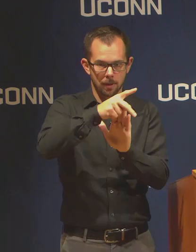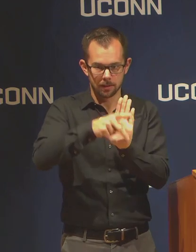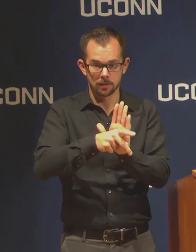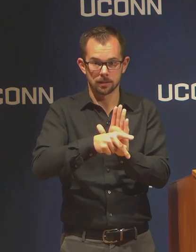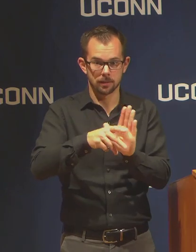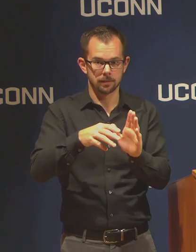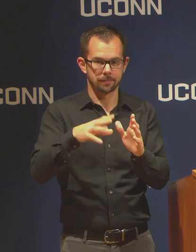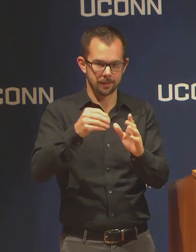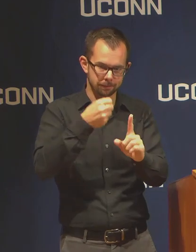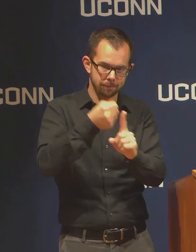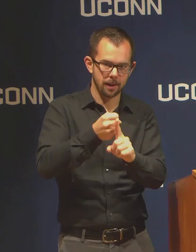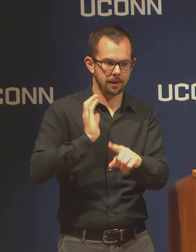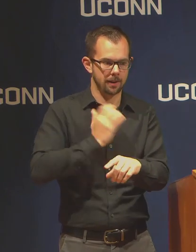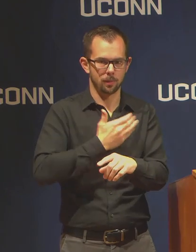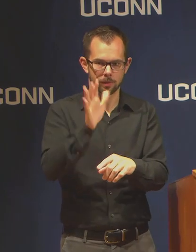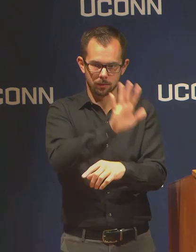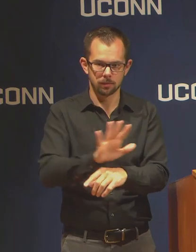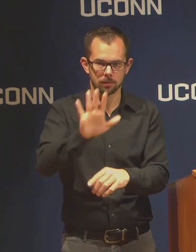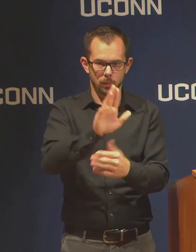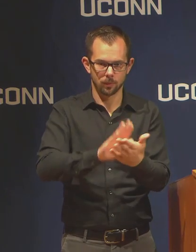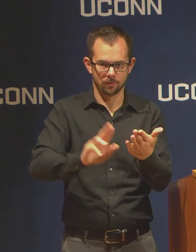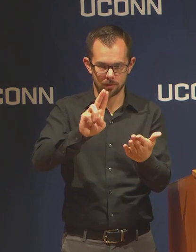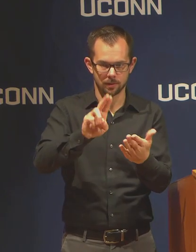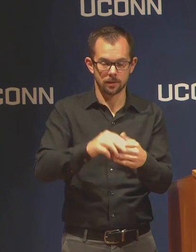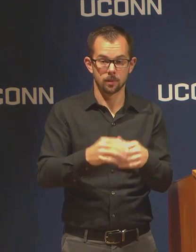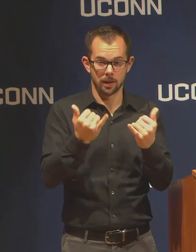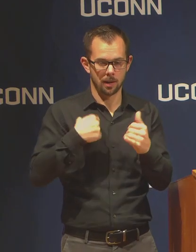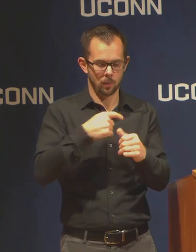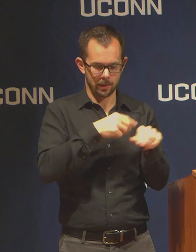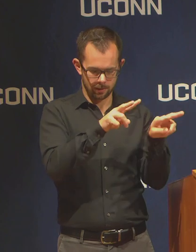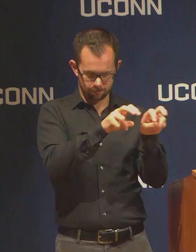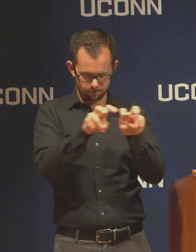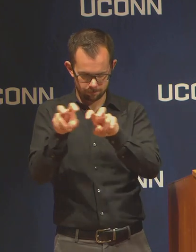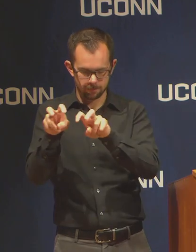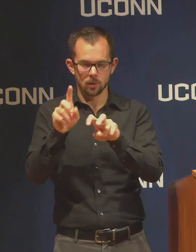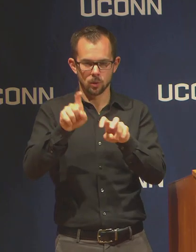we're looking at it now, and should be able to get an answer